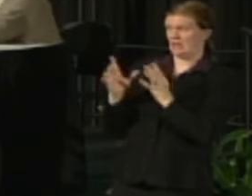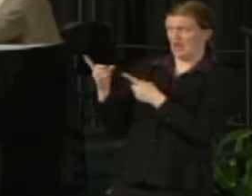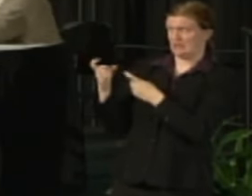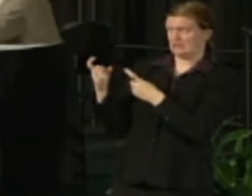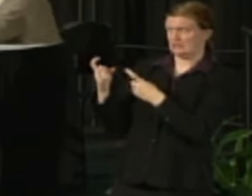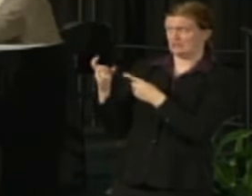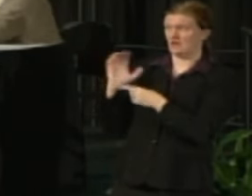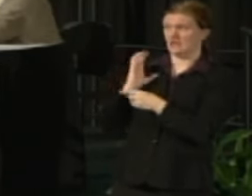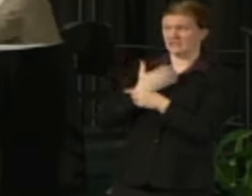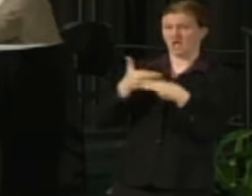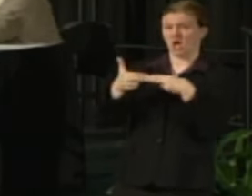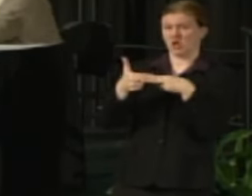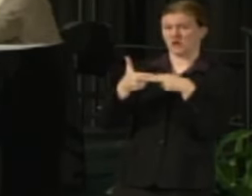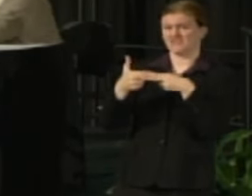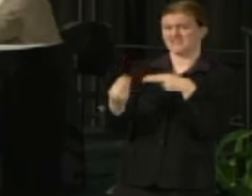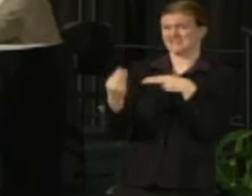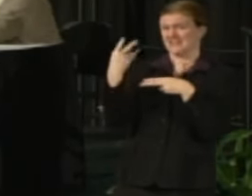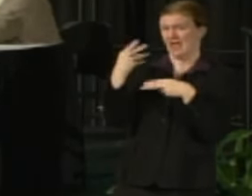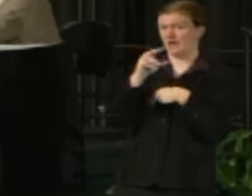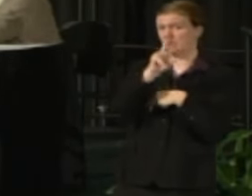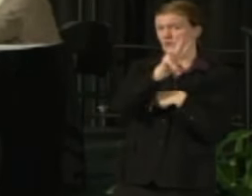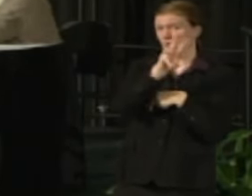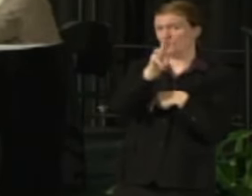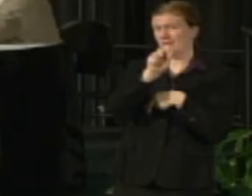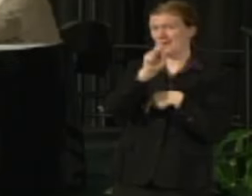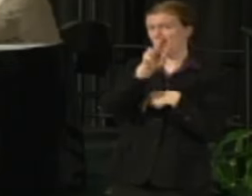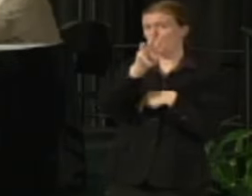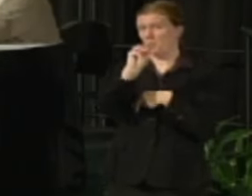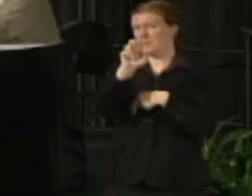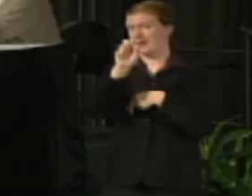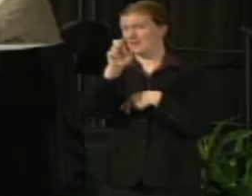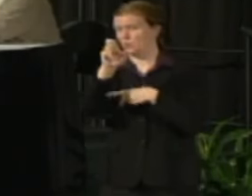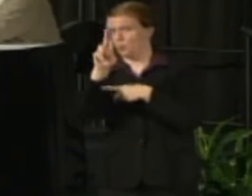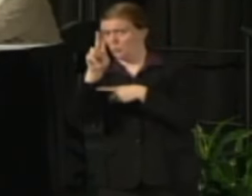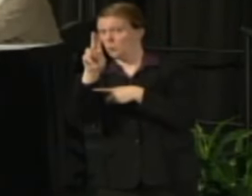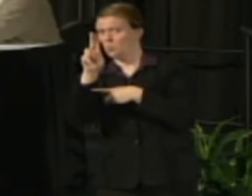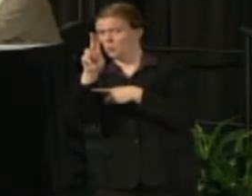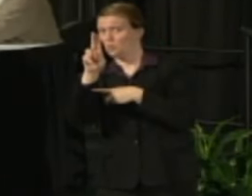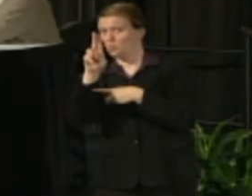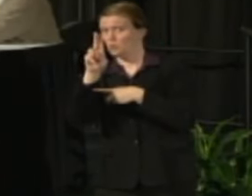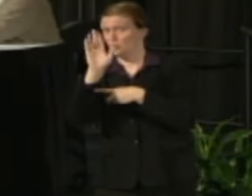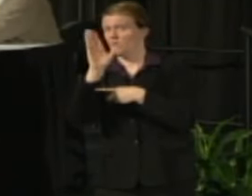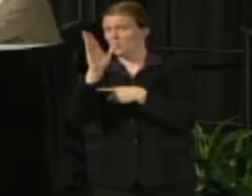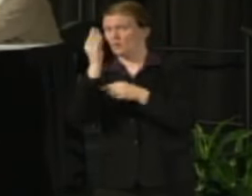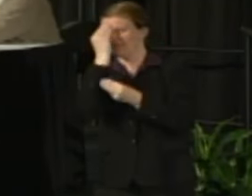on our slide deck so they're going to have more of this from the campus but what we have